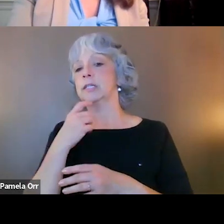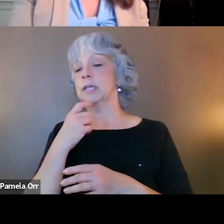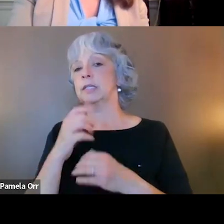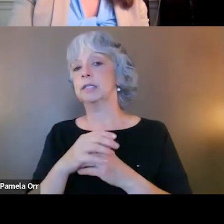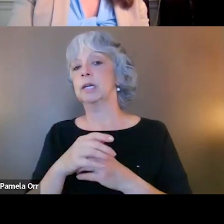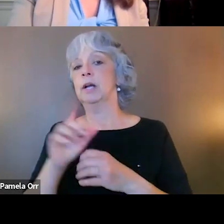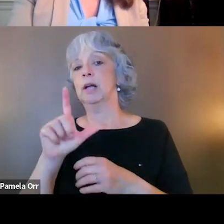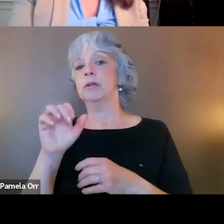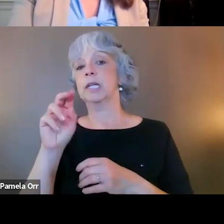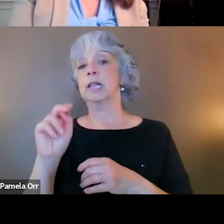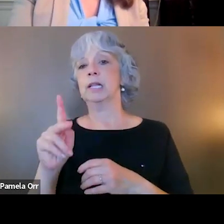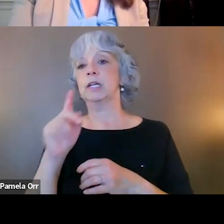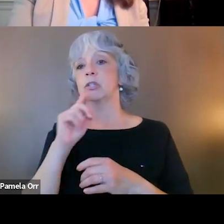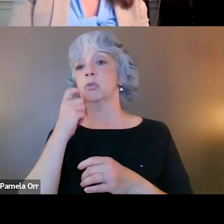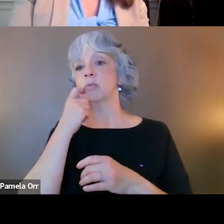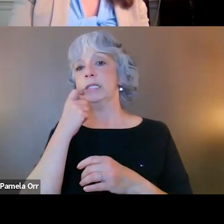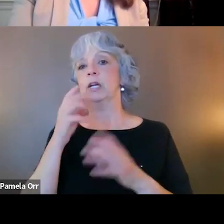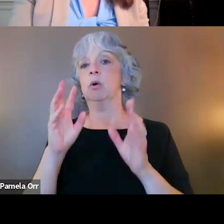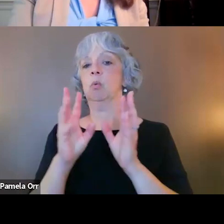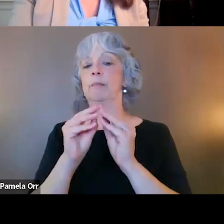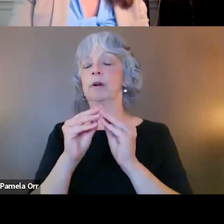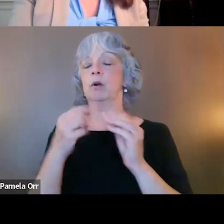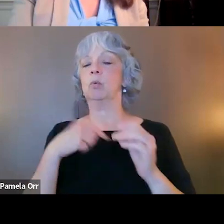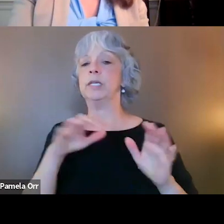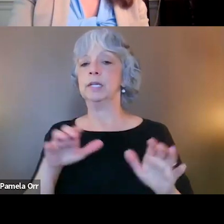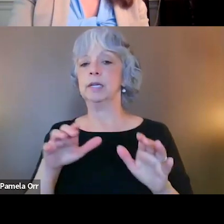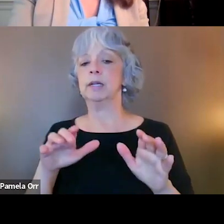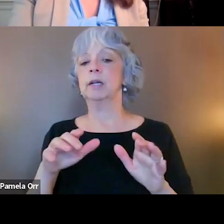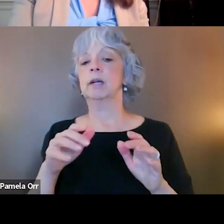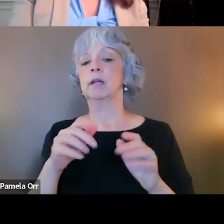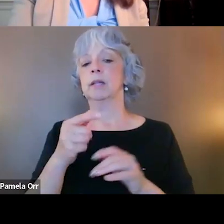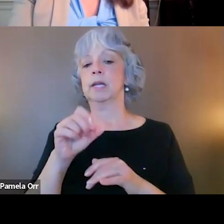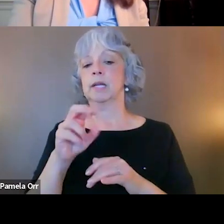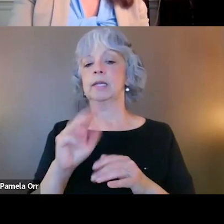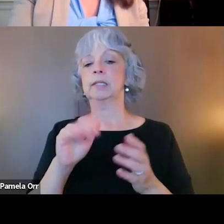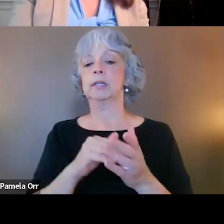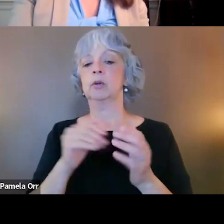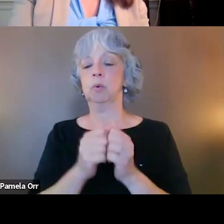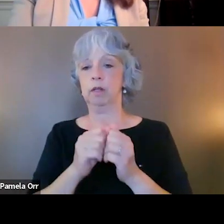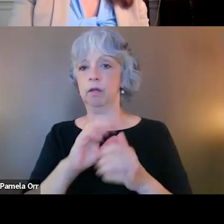to a recent webinar that we did what the GAINS Center did with All Rise formerly known